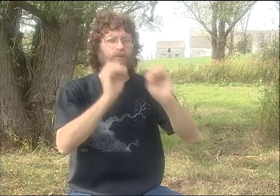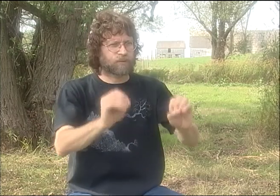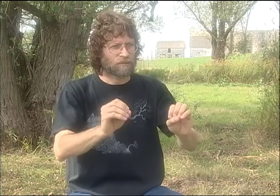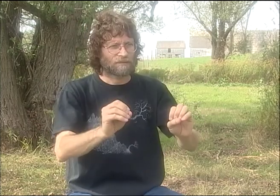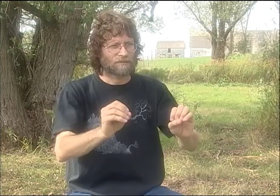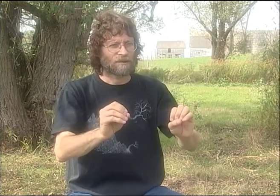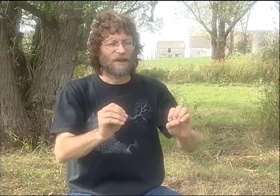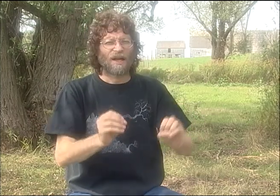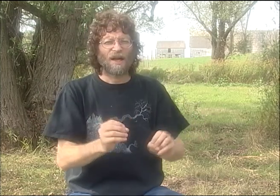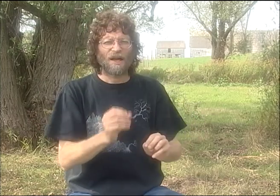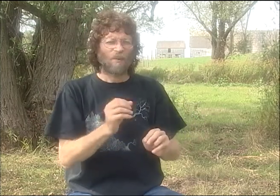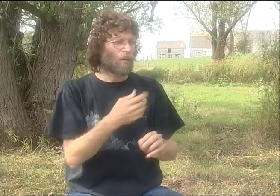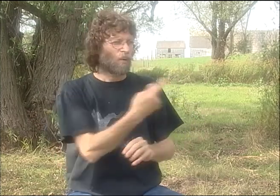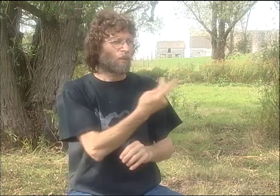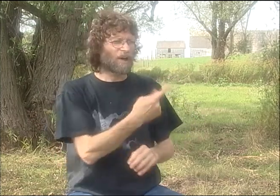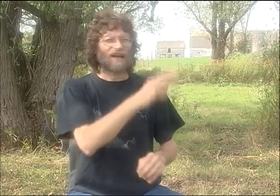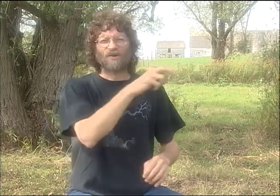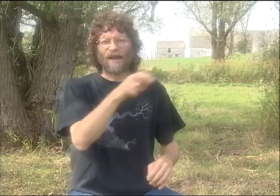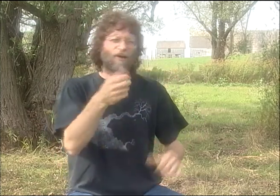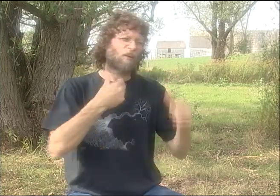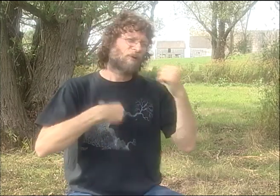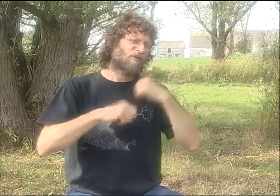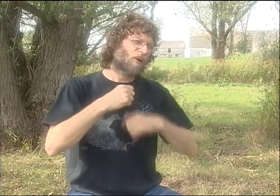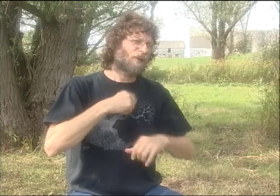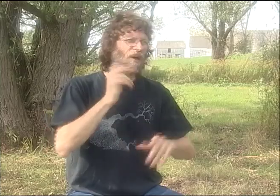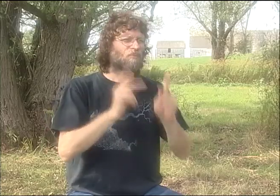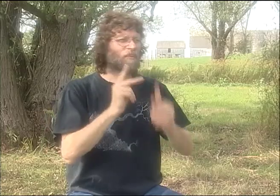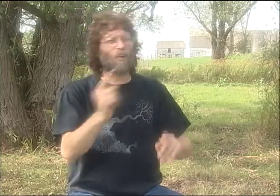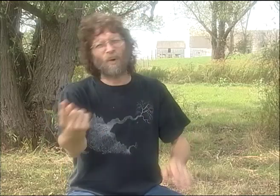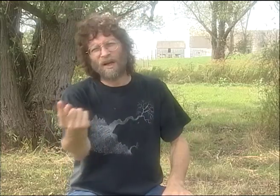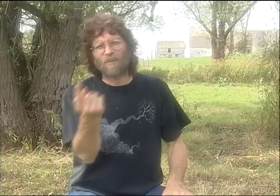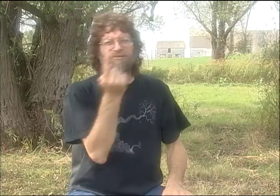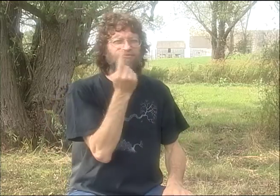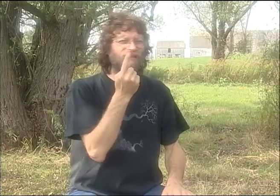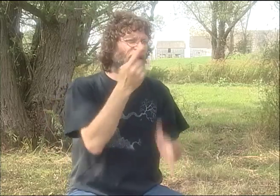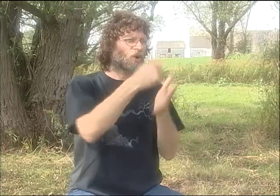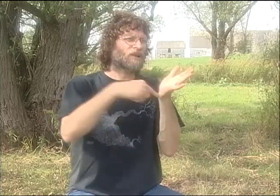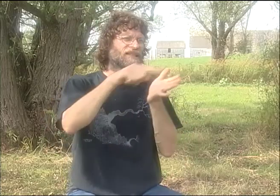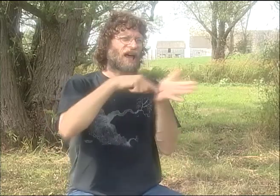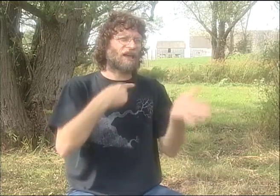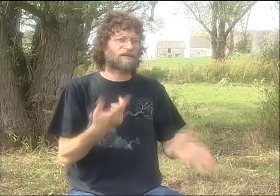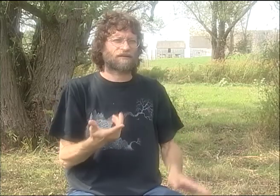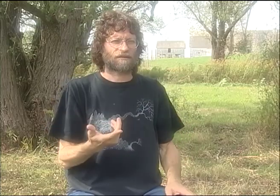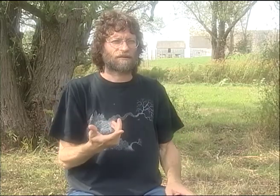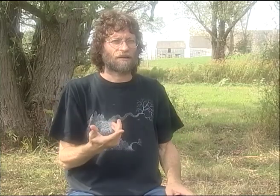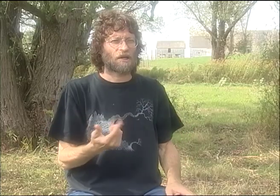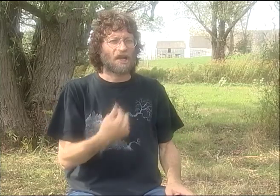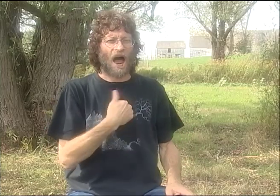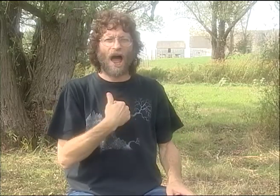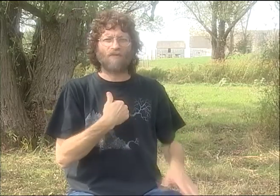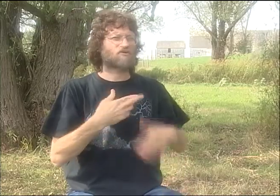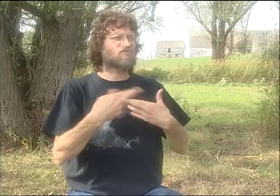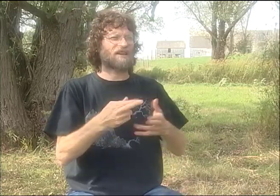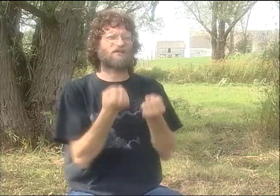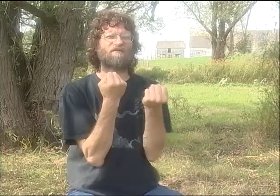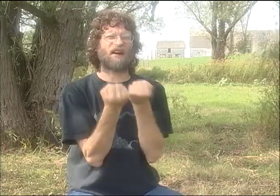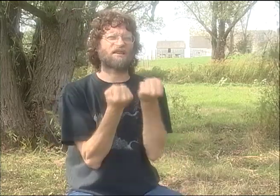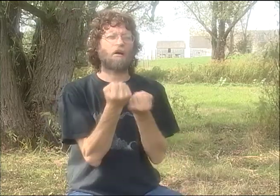I MEAN, HERE'S THIS COLOSSALLY TALENTED GUY, BUT HE DOES NOT HAVE AN EGO ABOUT HIMSELF OR HIS WORK.